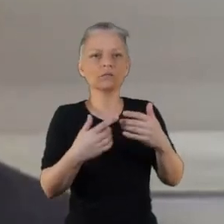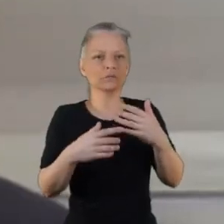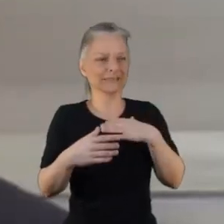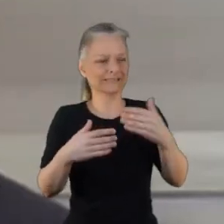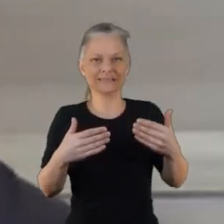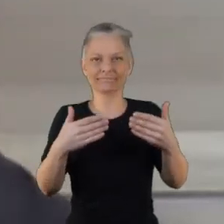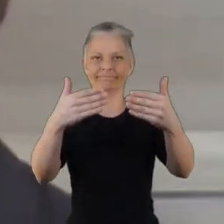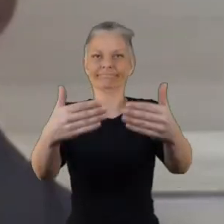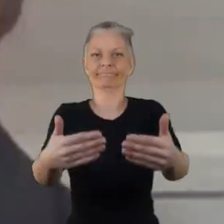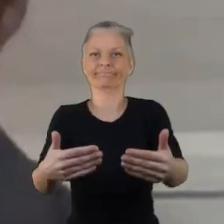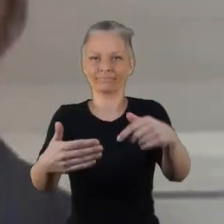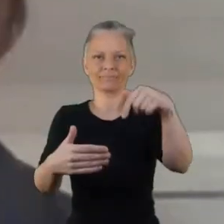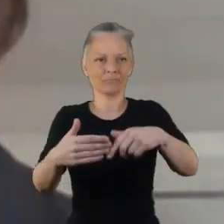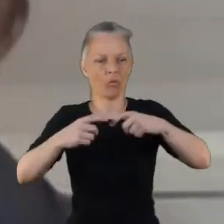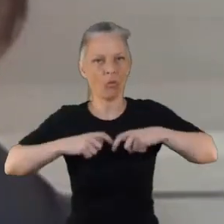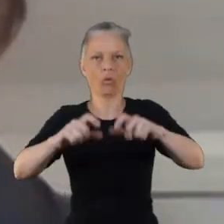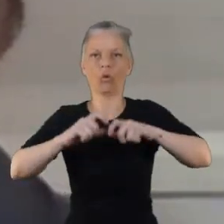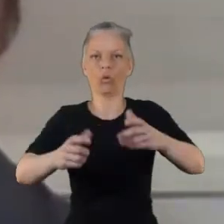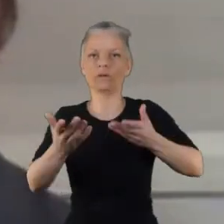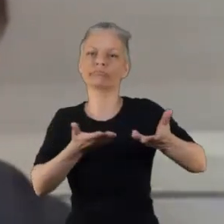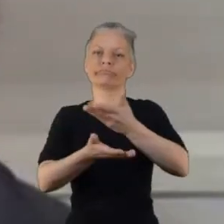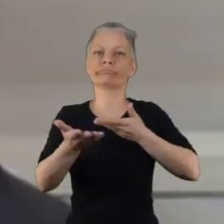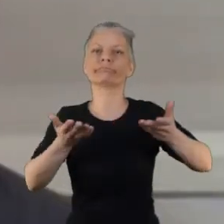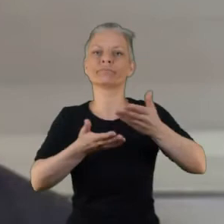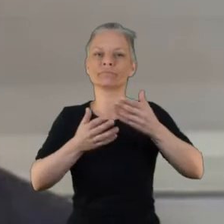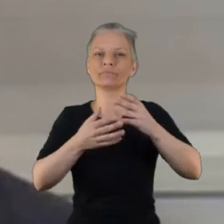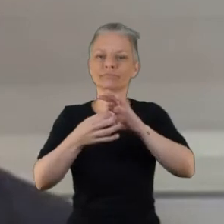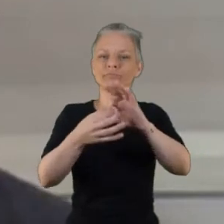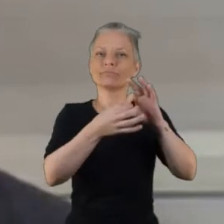We're still finding out a little bit about other boards and what what they're offering